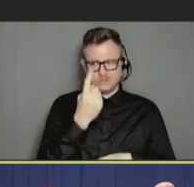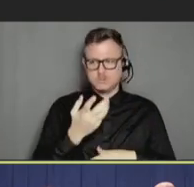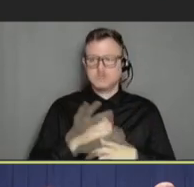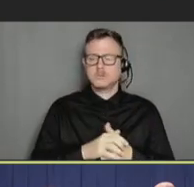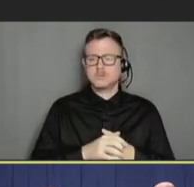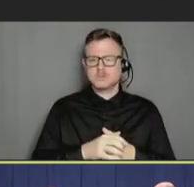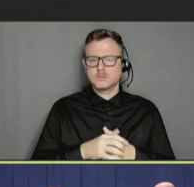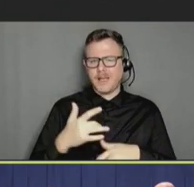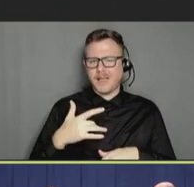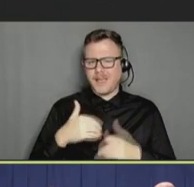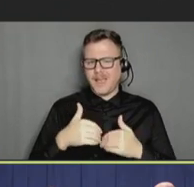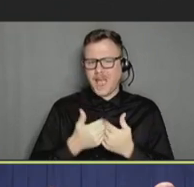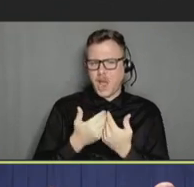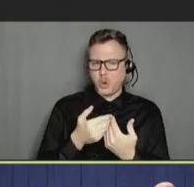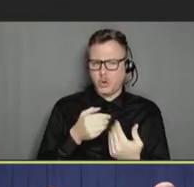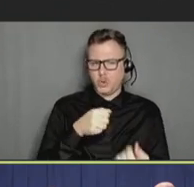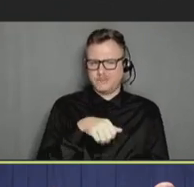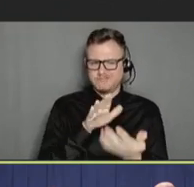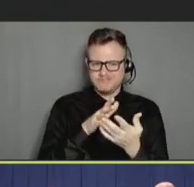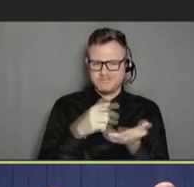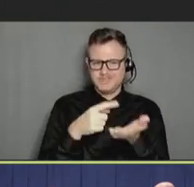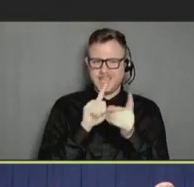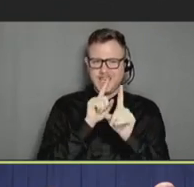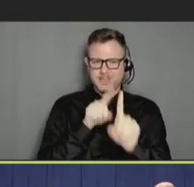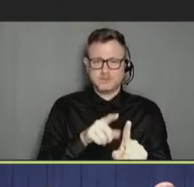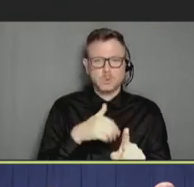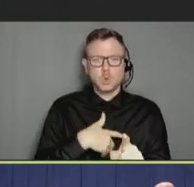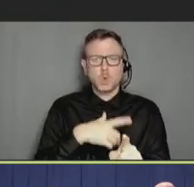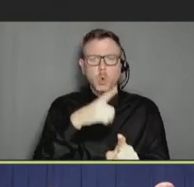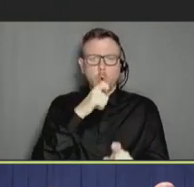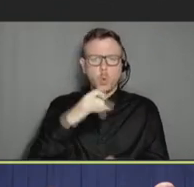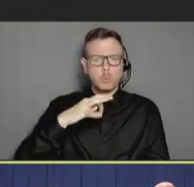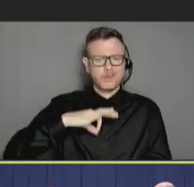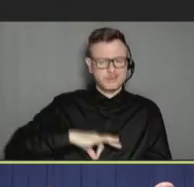answer those questions? And frankly, who really does benefit the most? Because the idea that